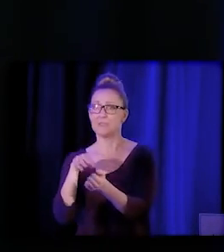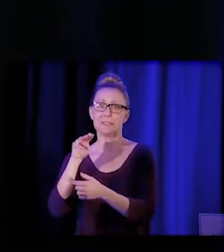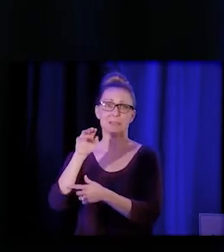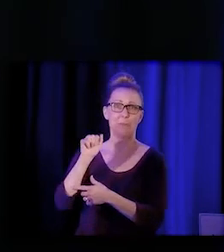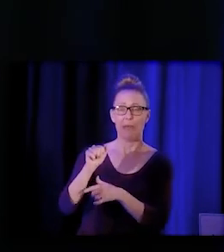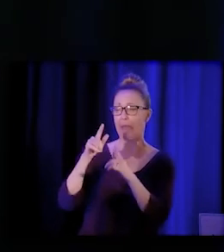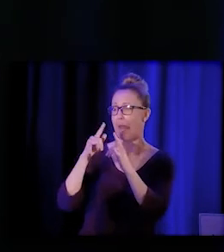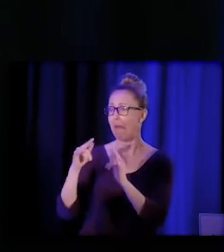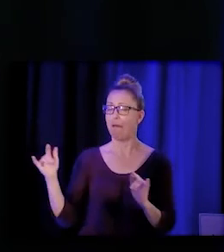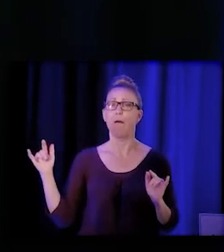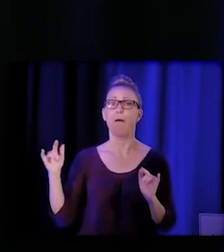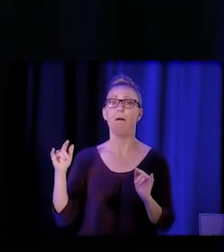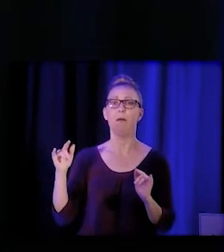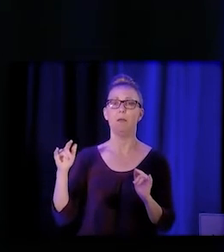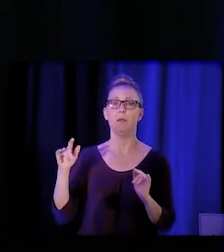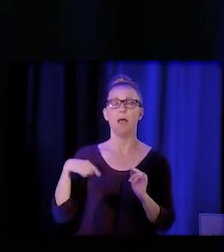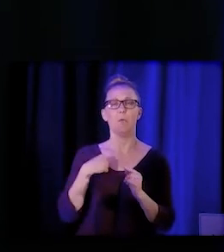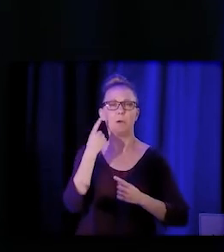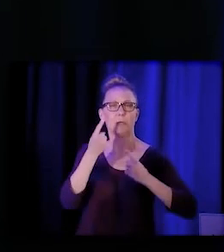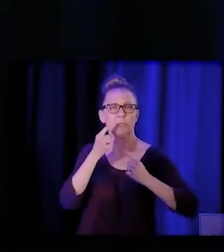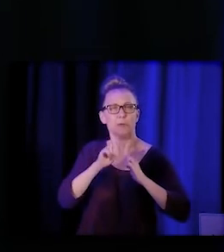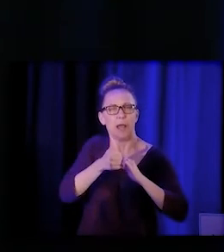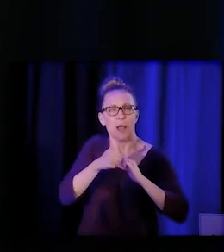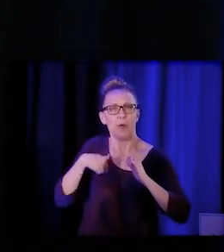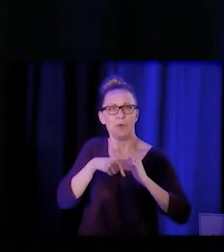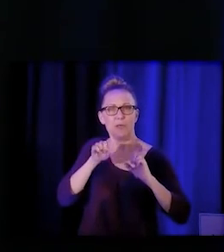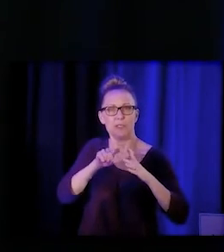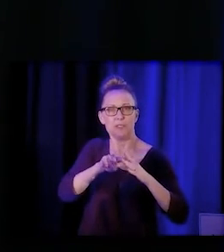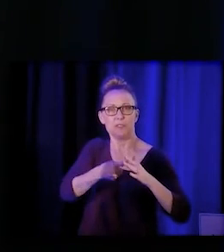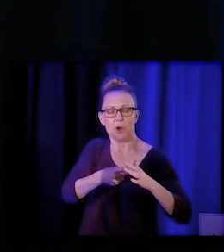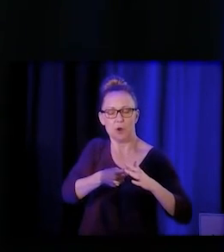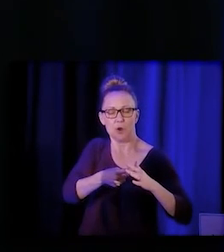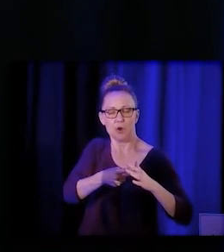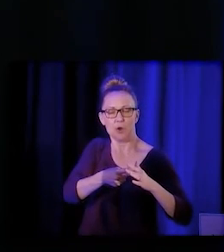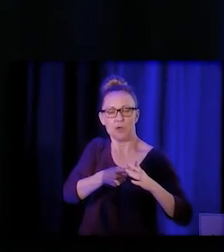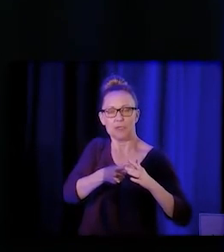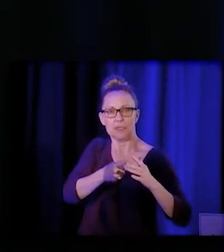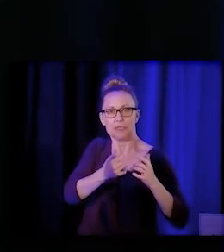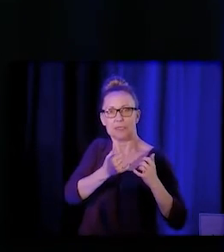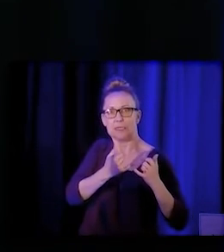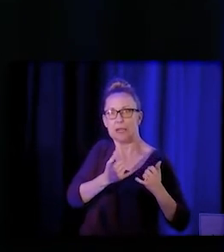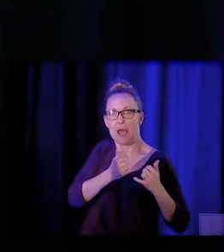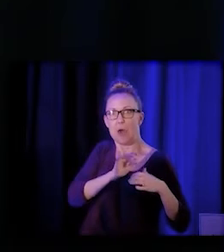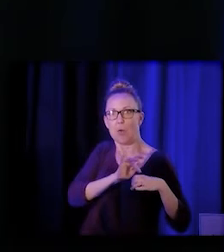And part of what we're thinking about is how can we start earlier and really help people upskill